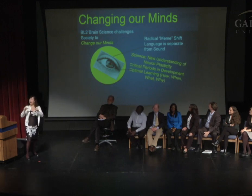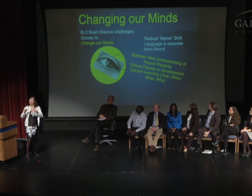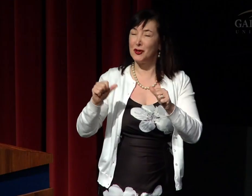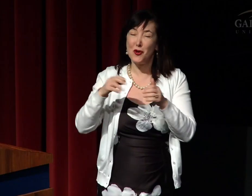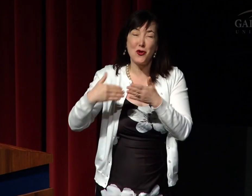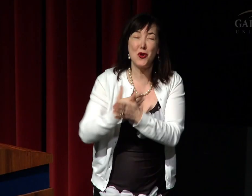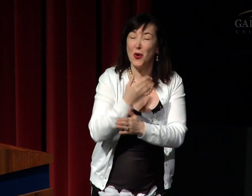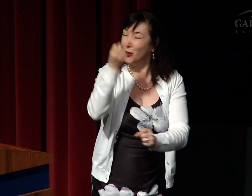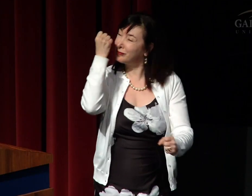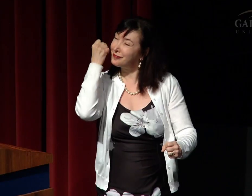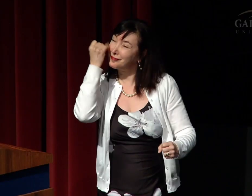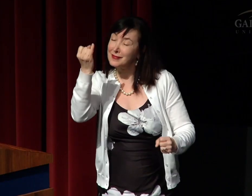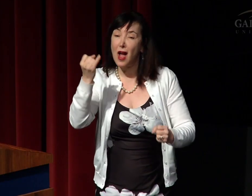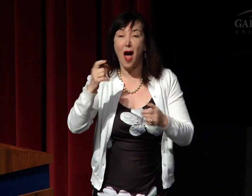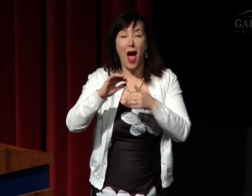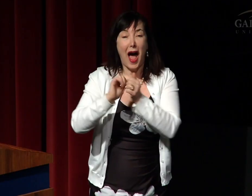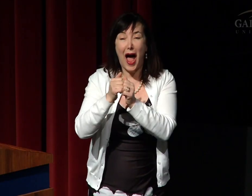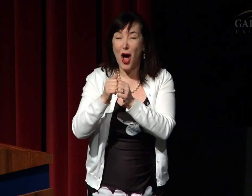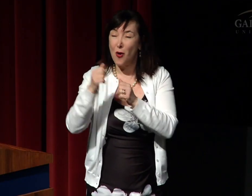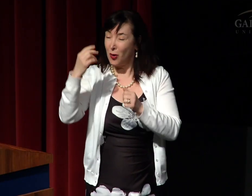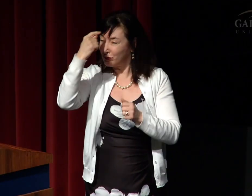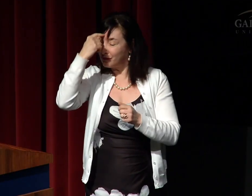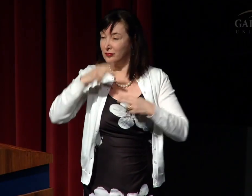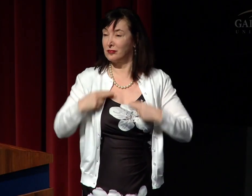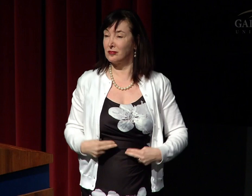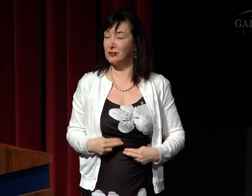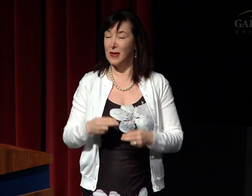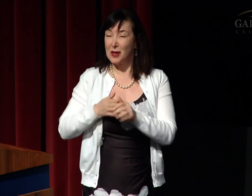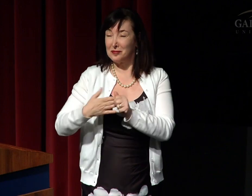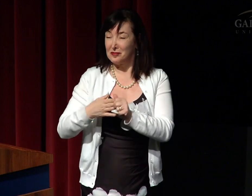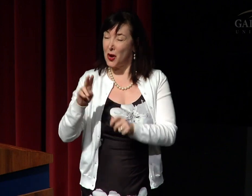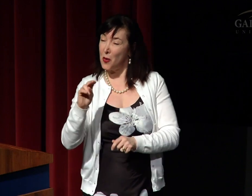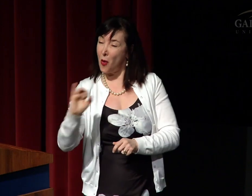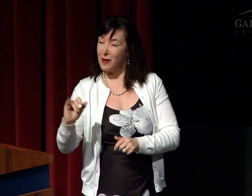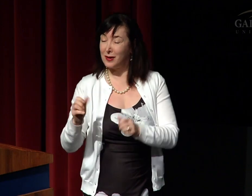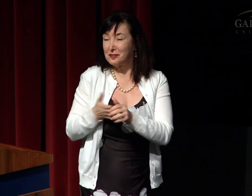and this can lead to new understandings about